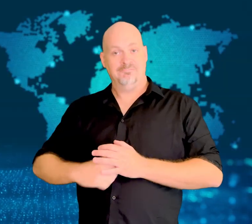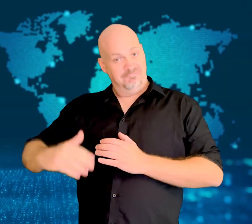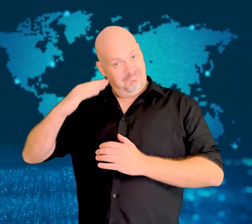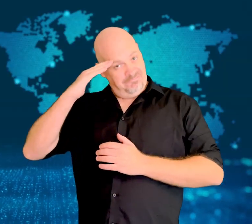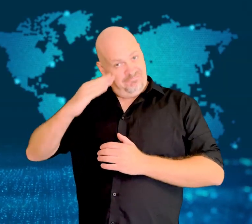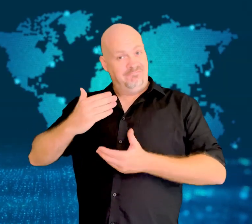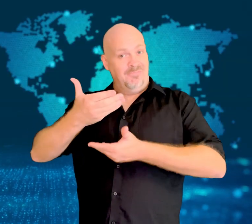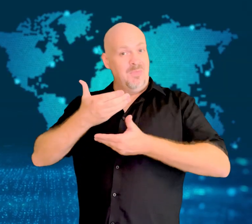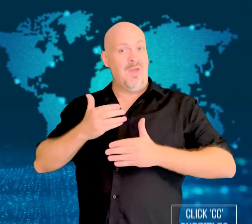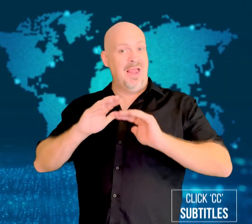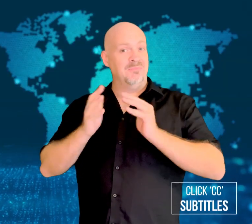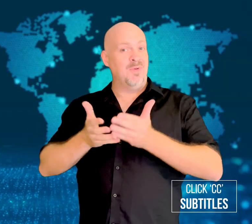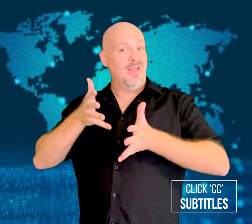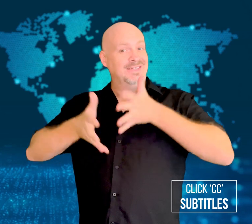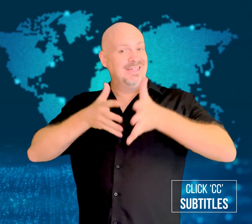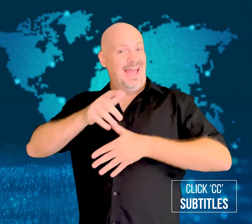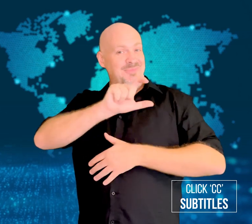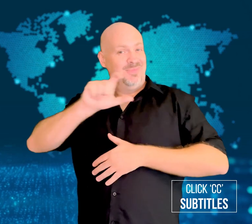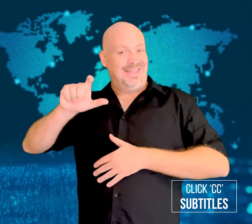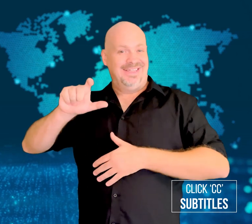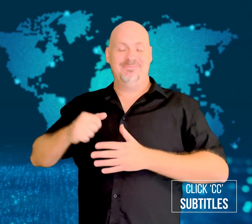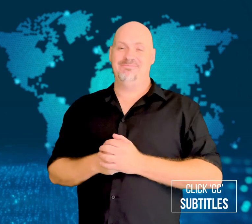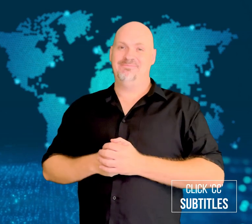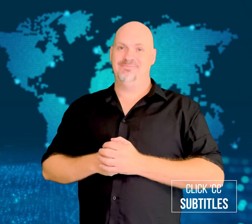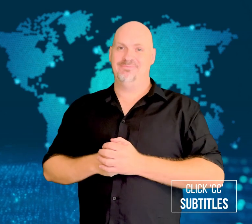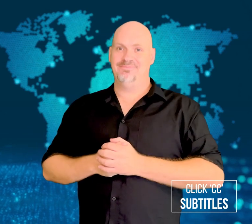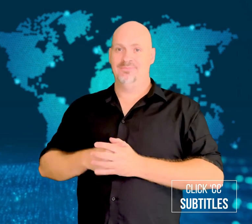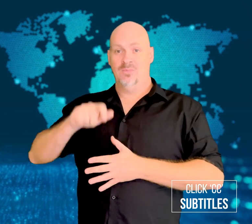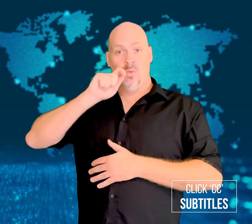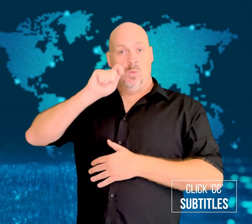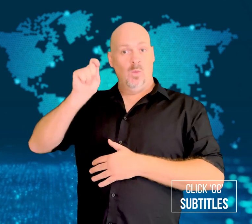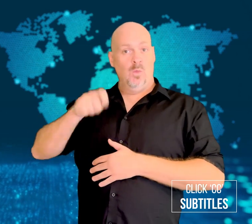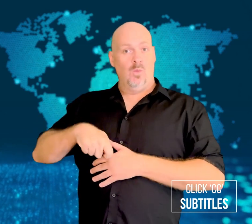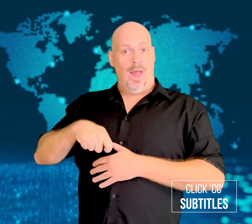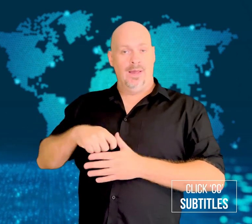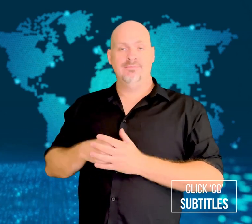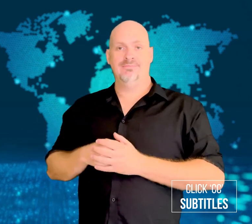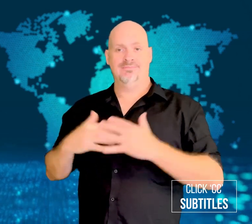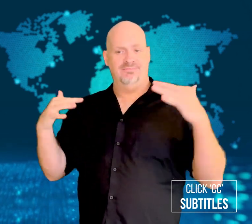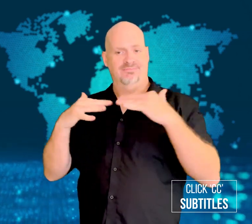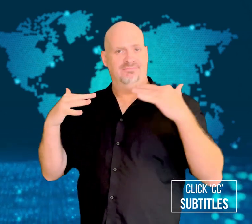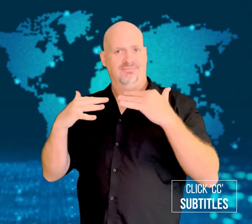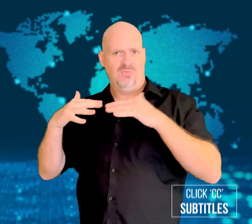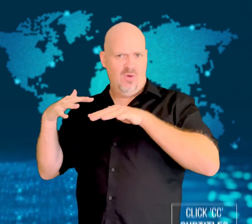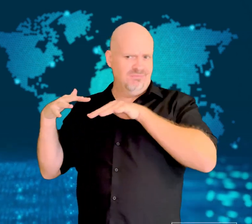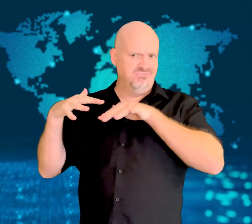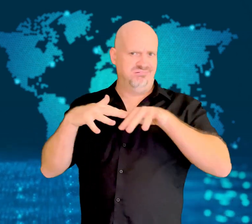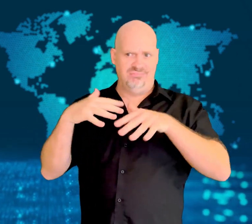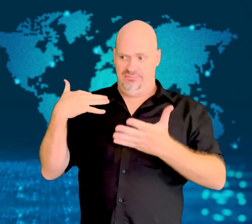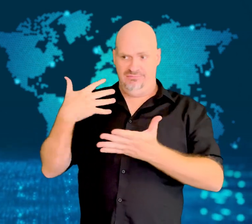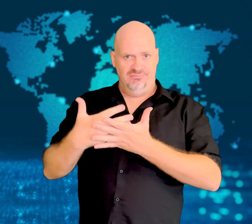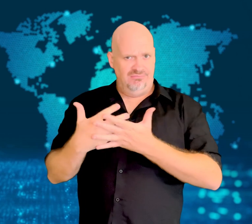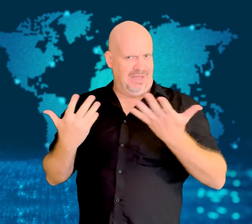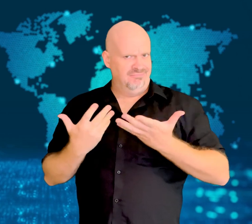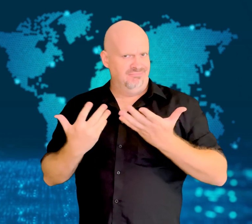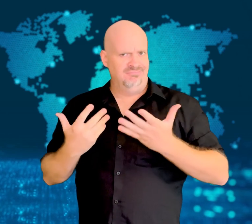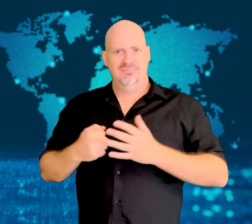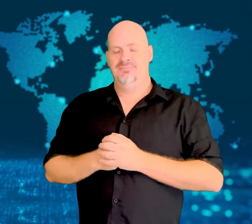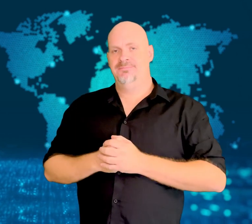Welcome to WorldSign Week! Invasion update